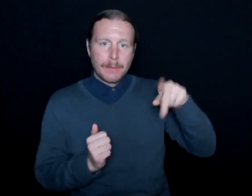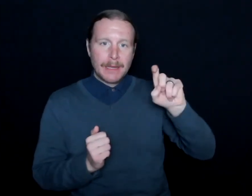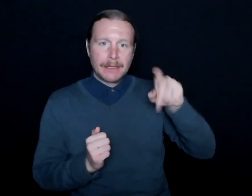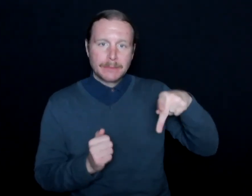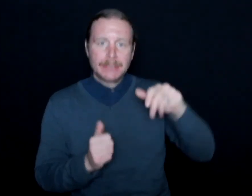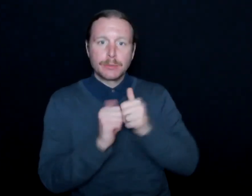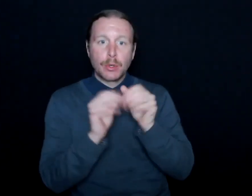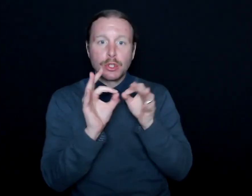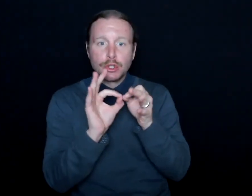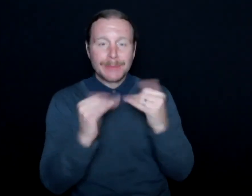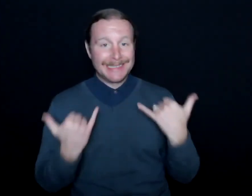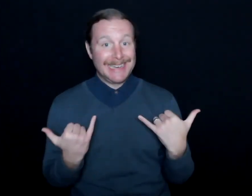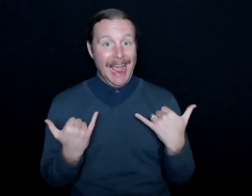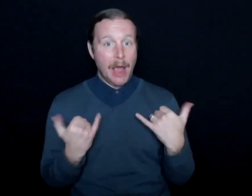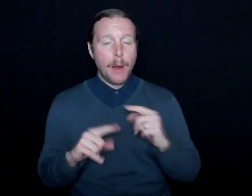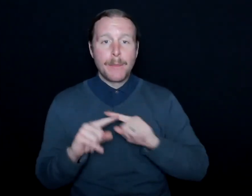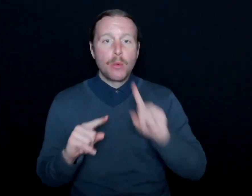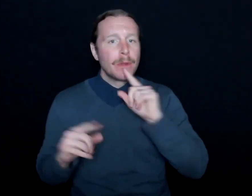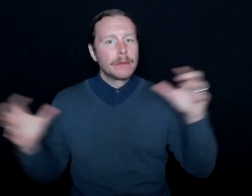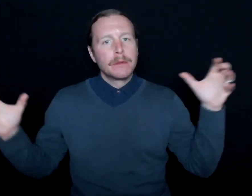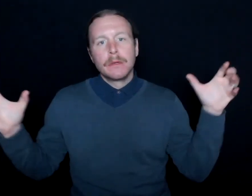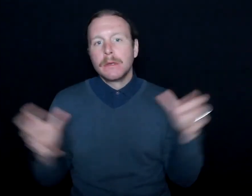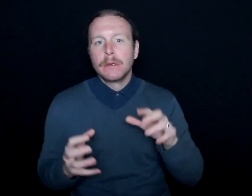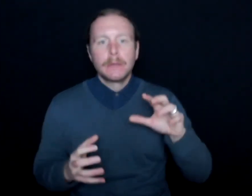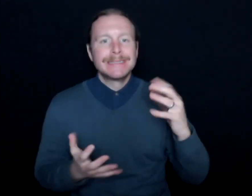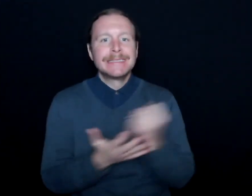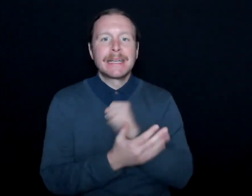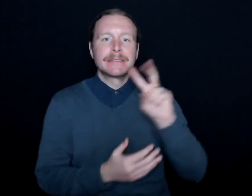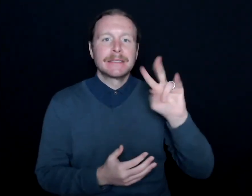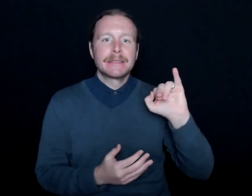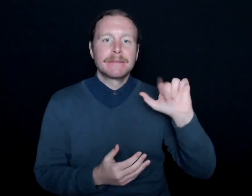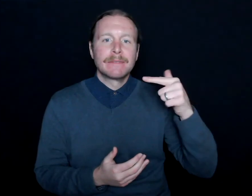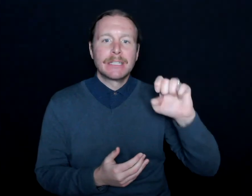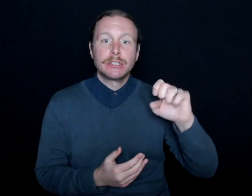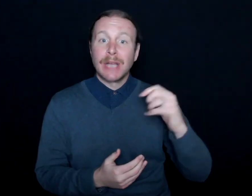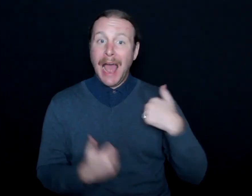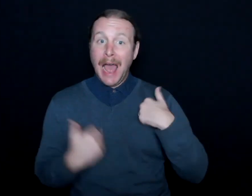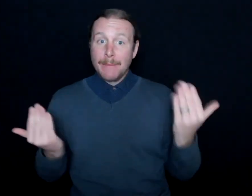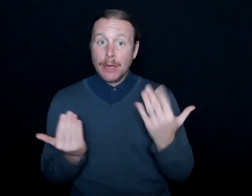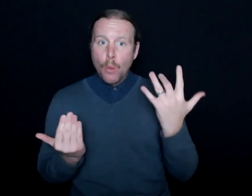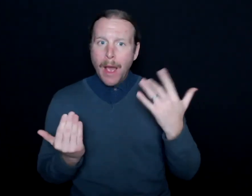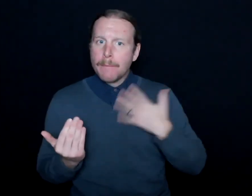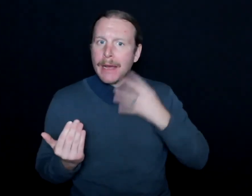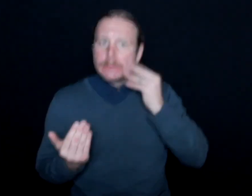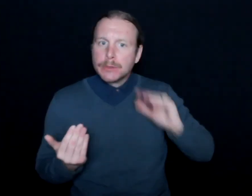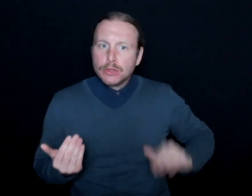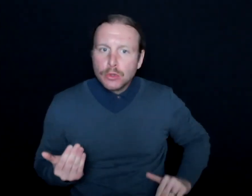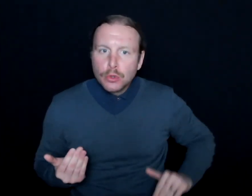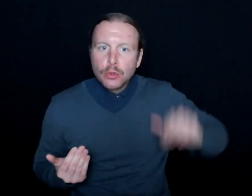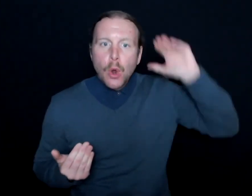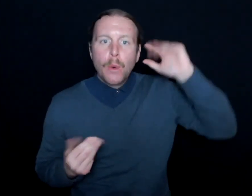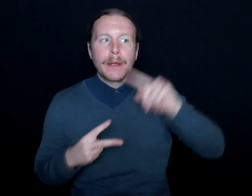but really, it takes a village. I'm here because of my experiences of growing up. I'm here because of my connection